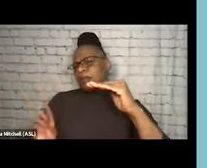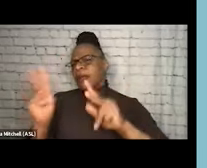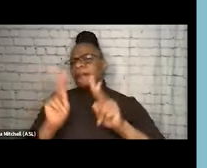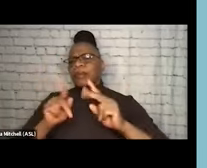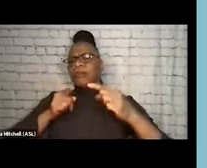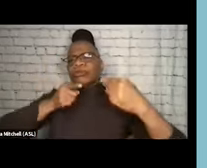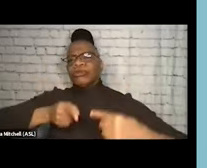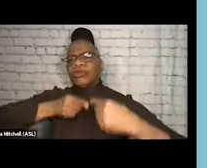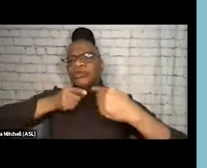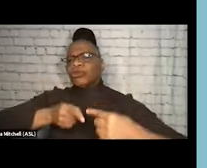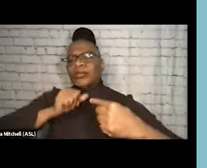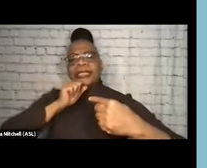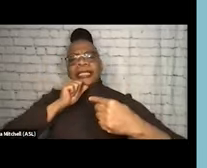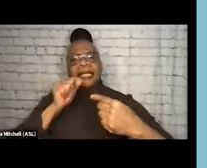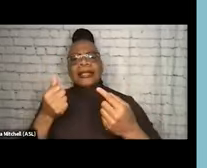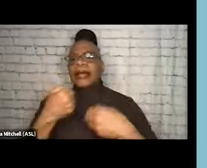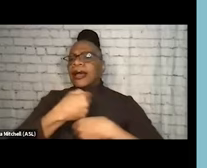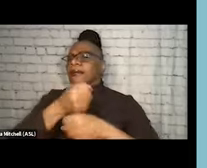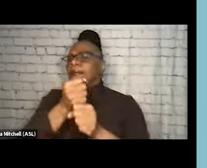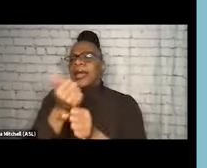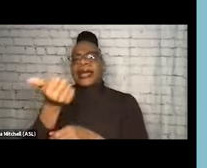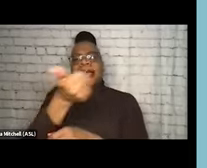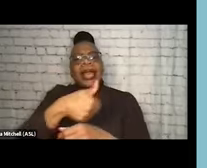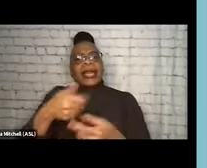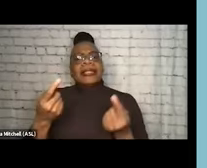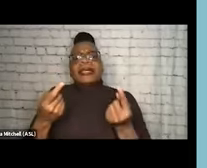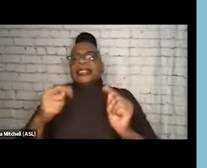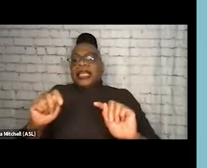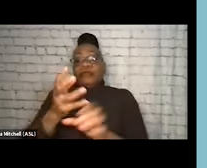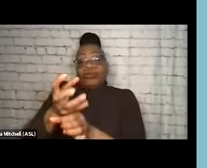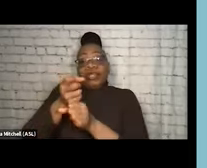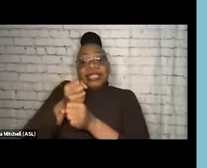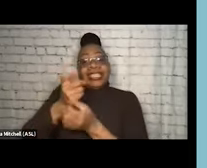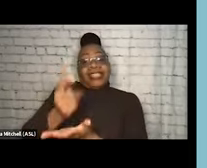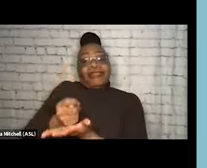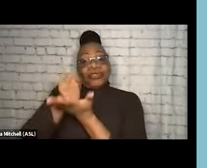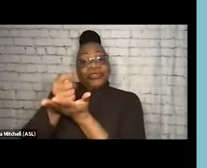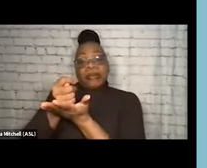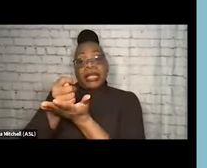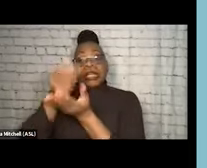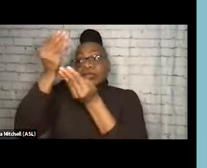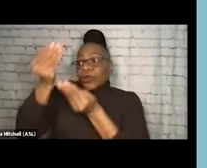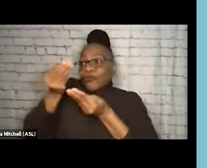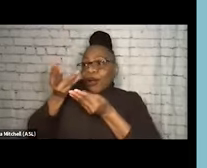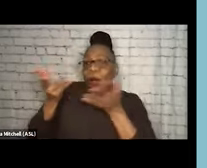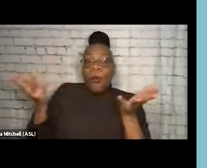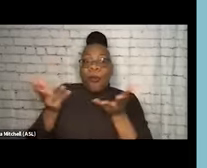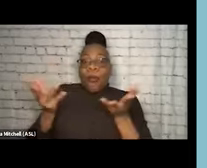did not make an attempt to get any treatment. And what does that tell us? That tells us there's a whole group of people